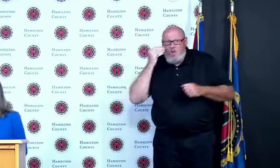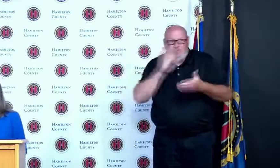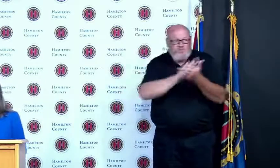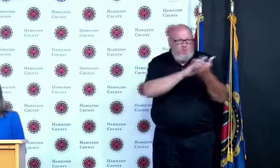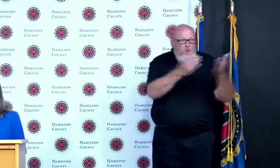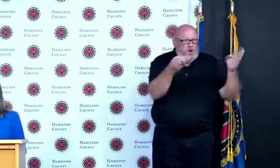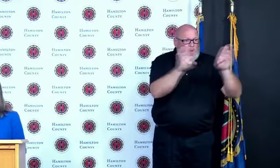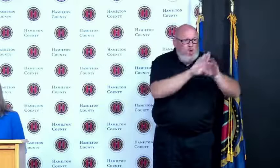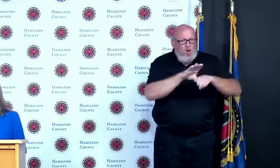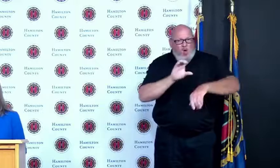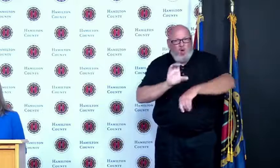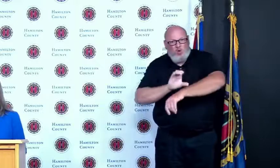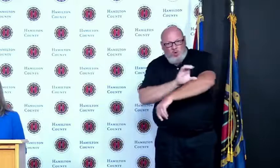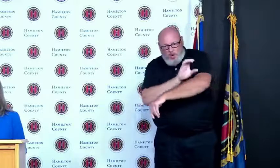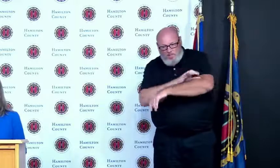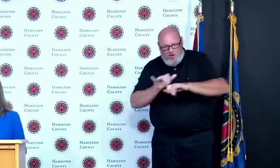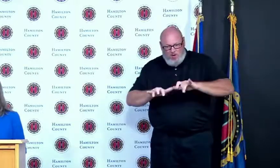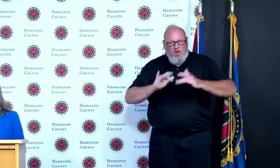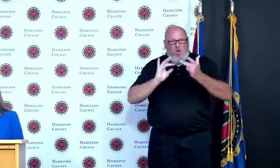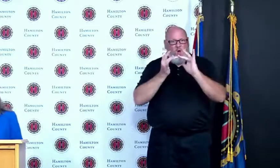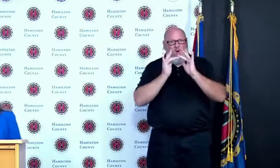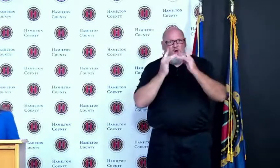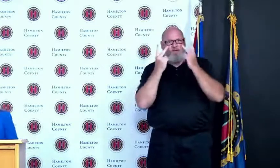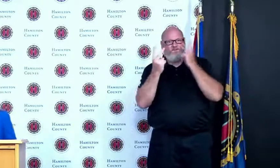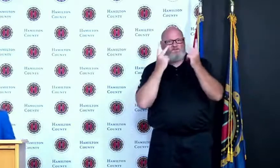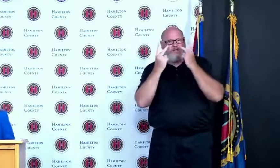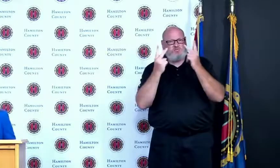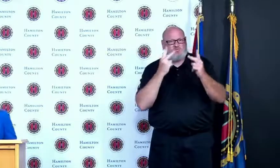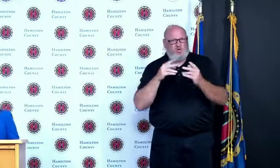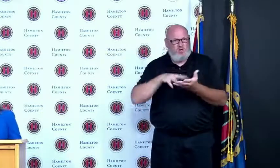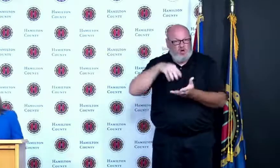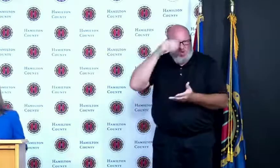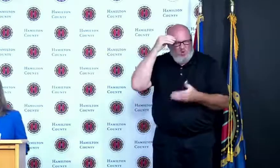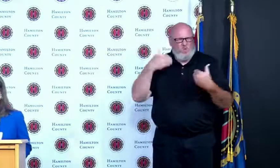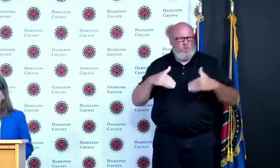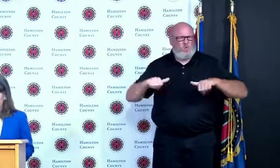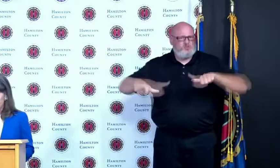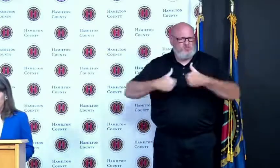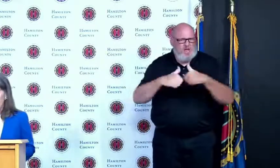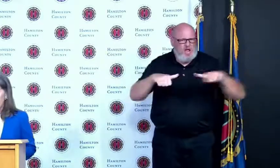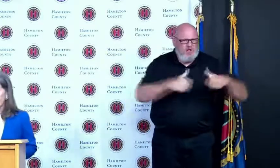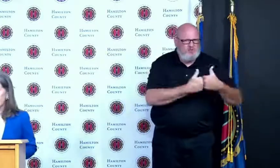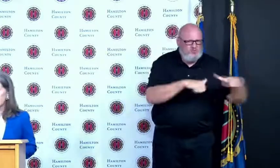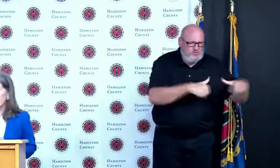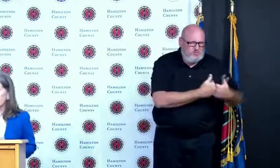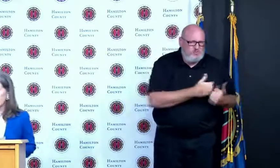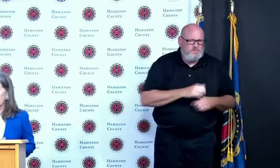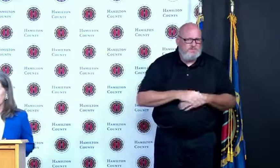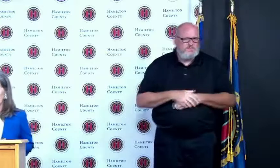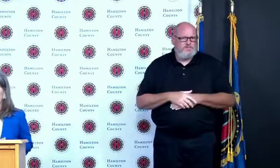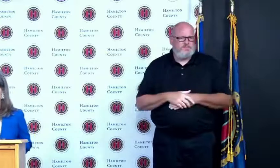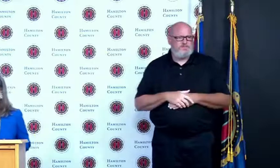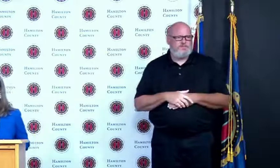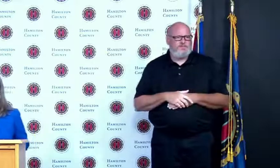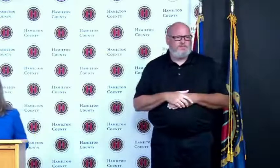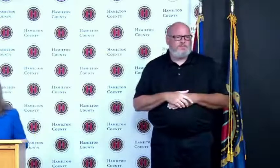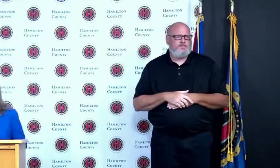I hope that this is part of the legacy of Covid-19 lastly I would like to thank the team that